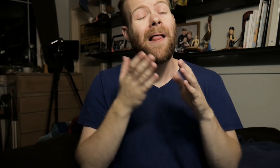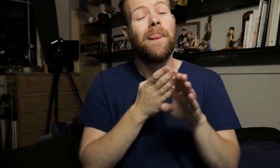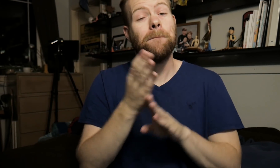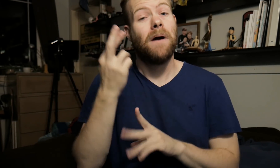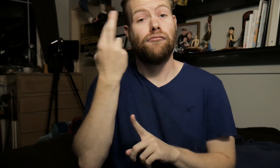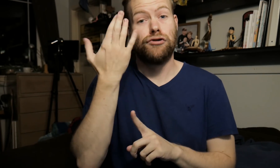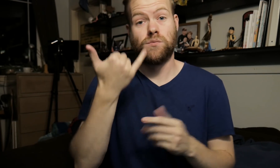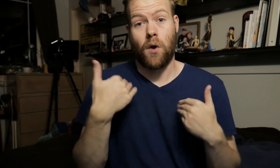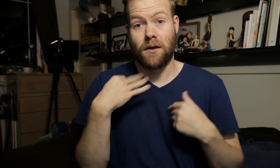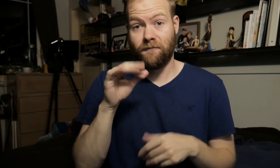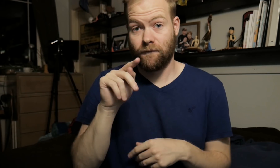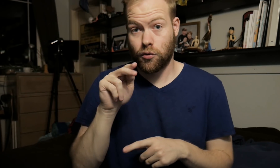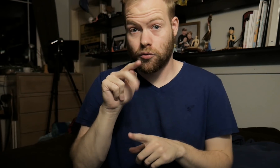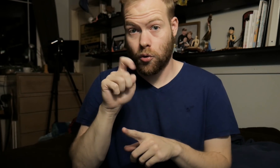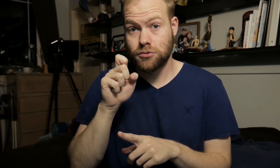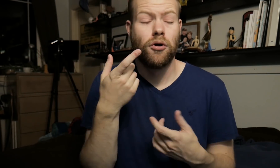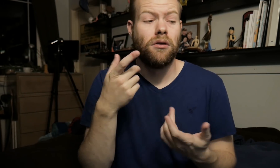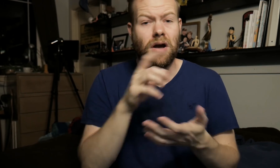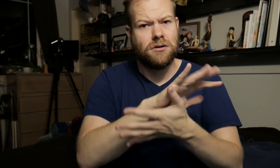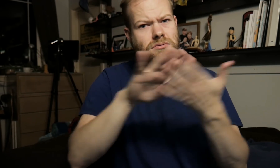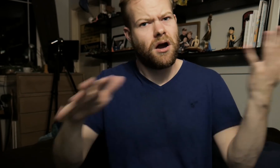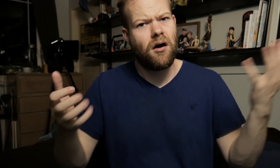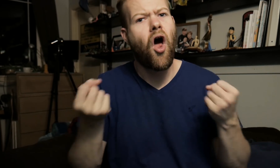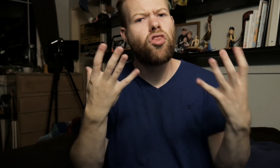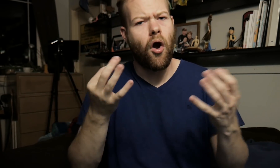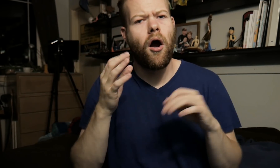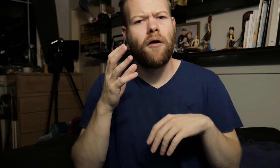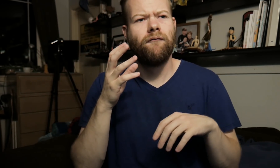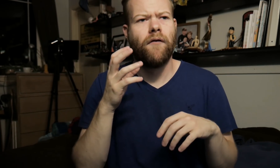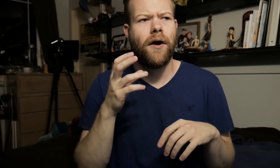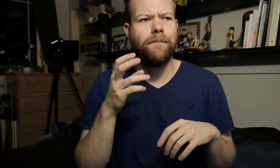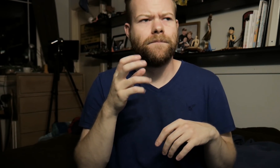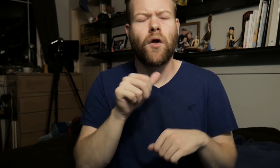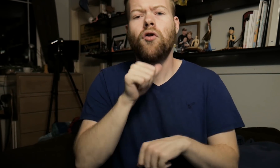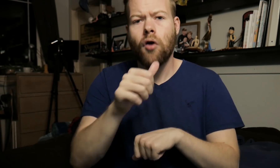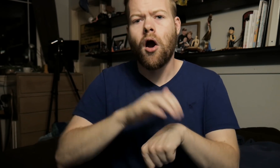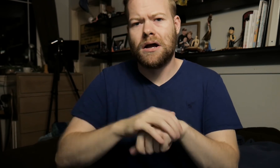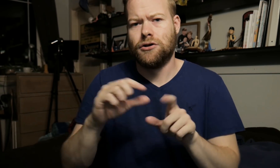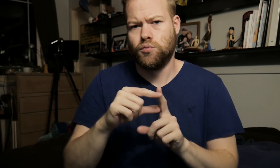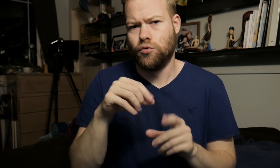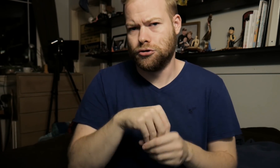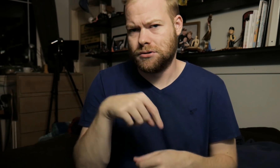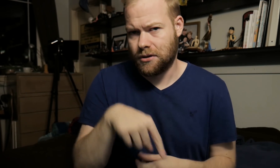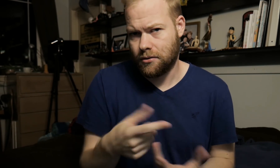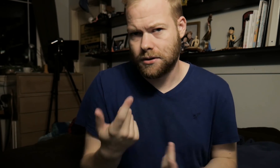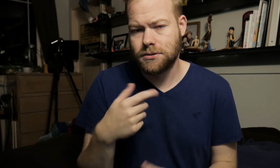The main reasons why they have footnotes: There's a lot of non-English words in this.